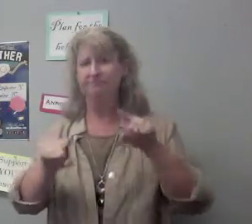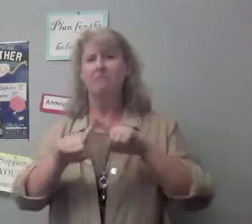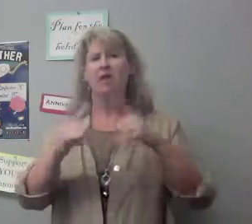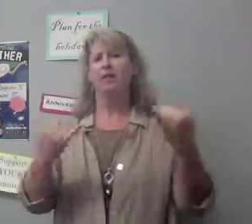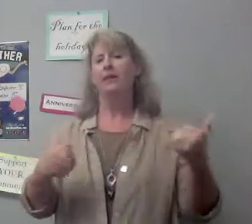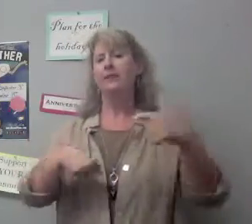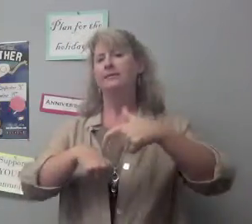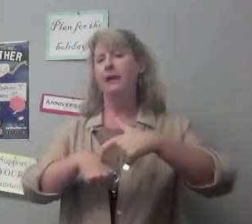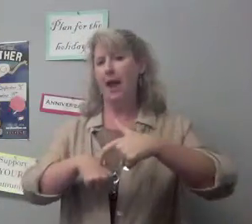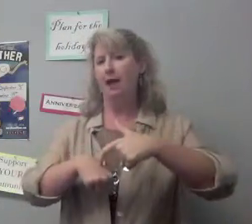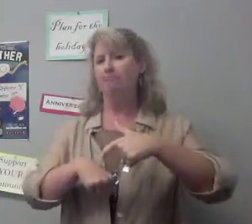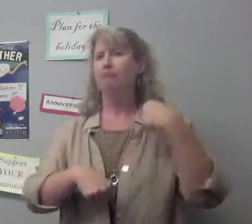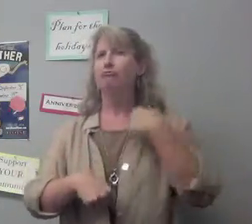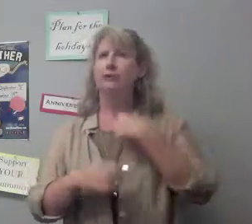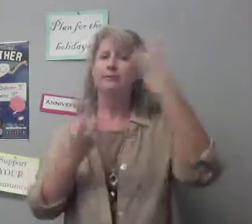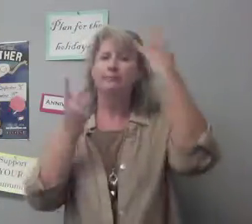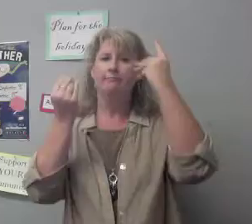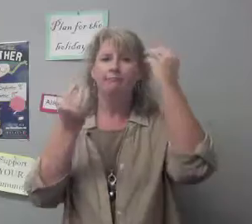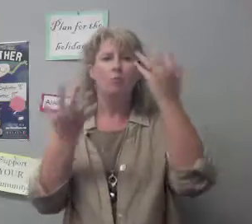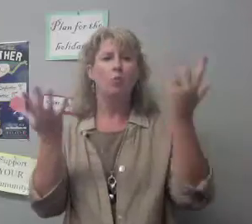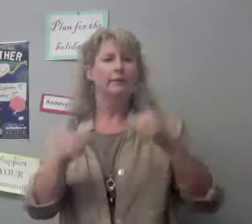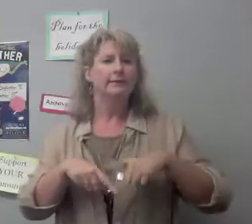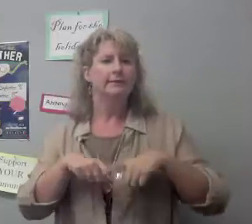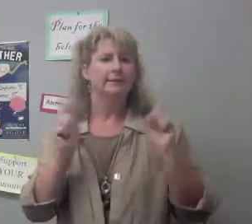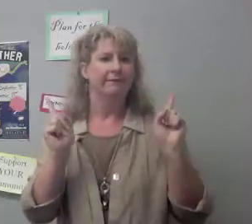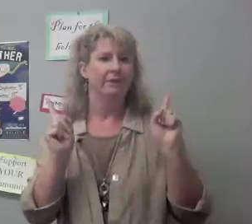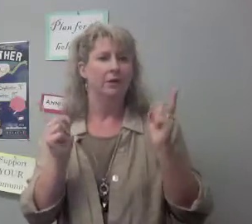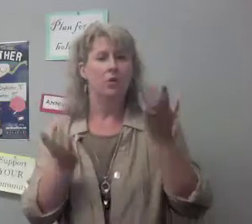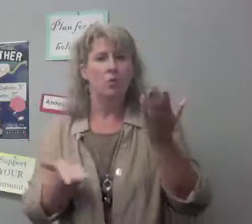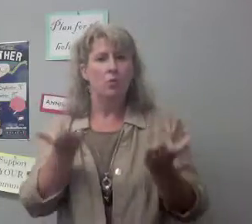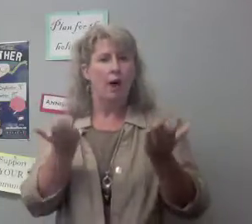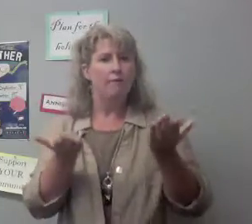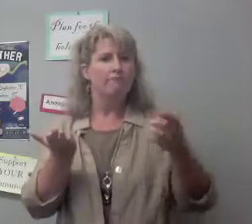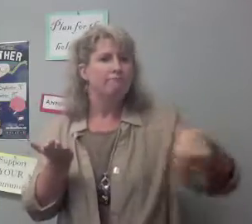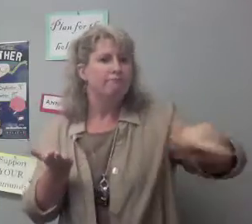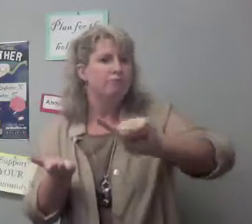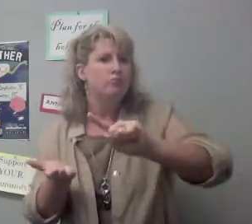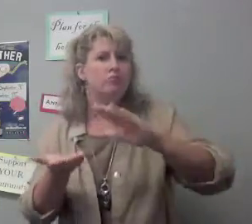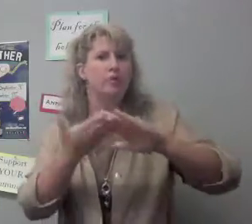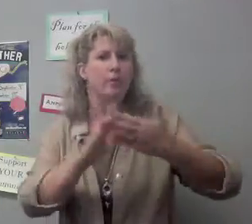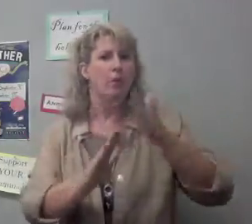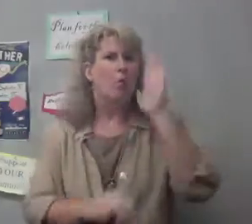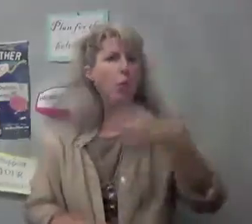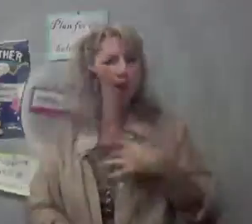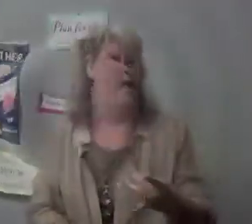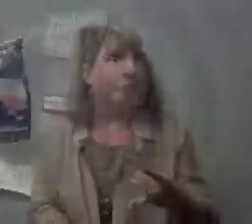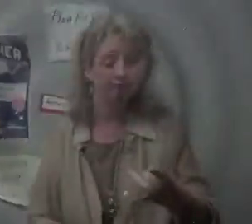But this time, we were thinking of something different that the community would like.